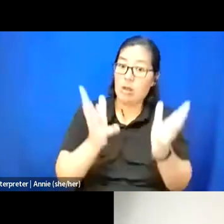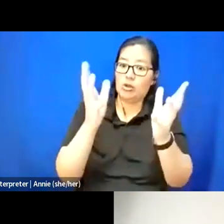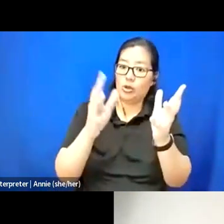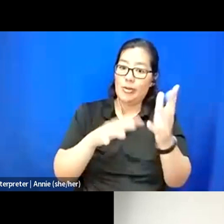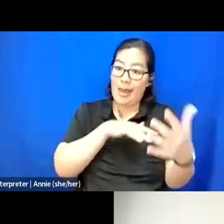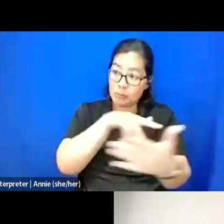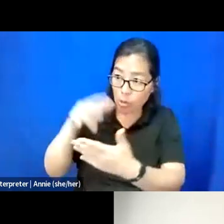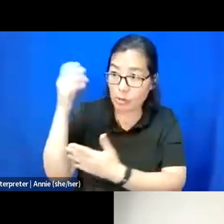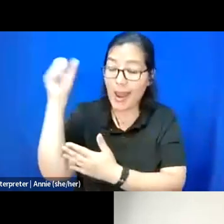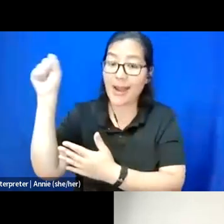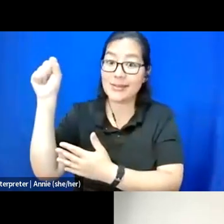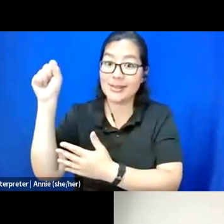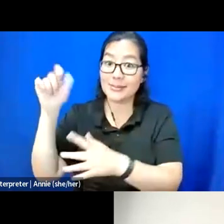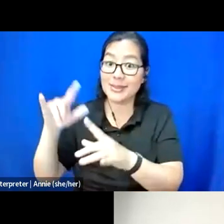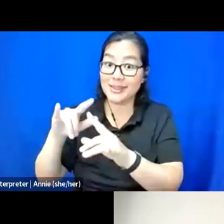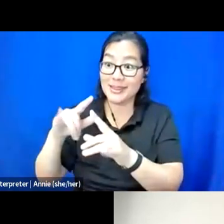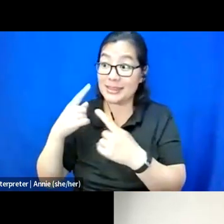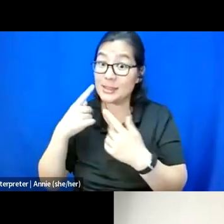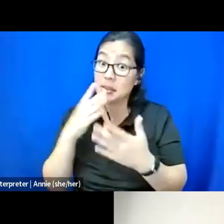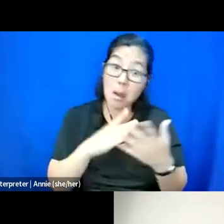you know, left people feeling hurt and disappointed.